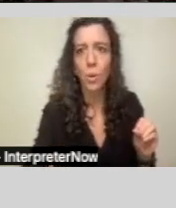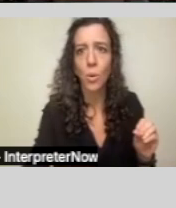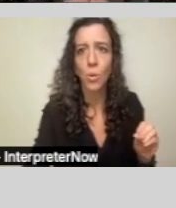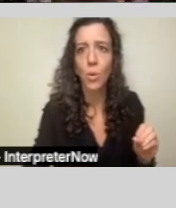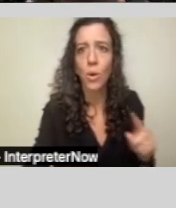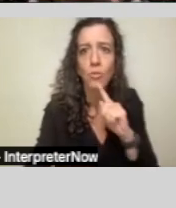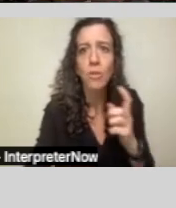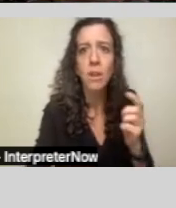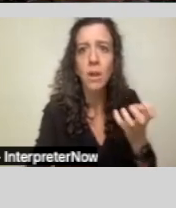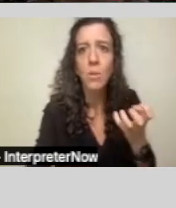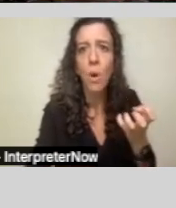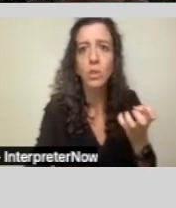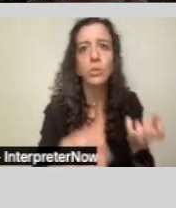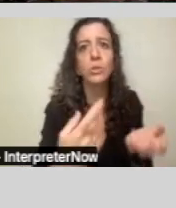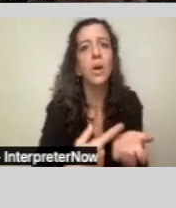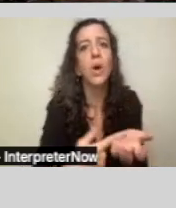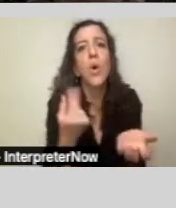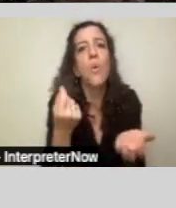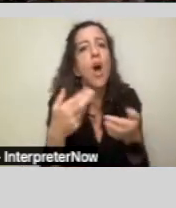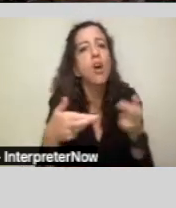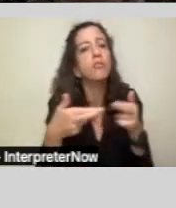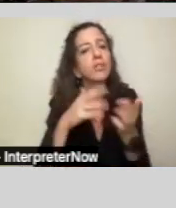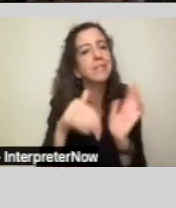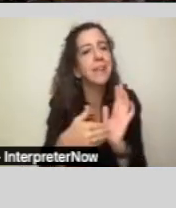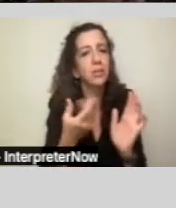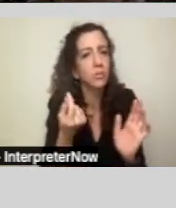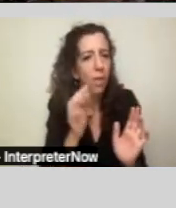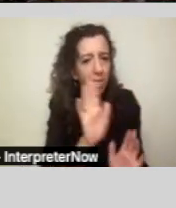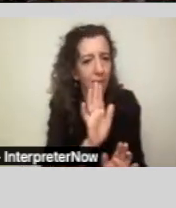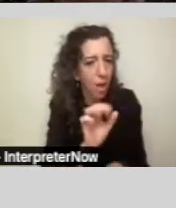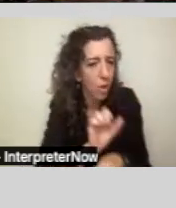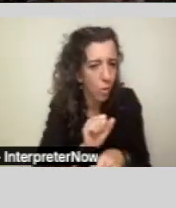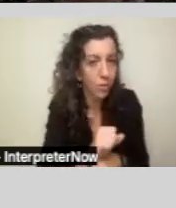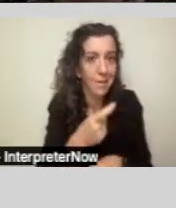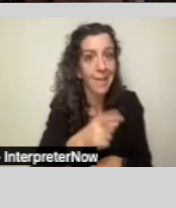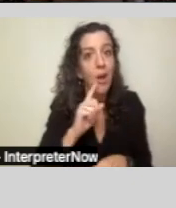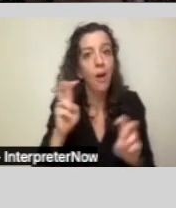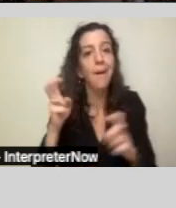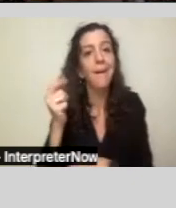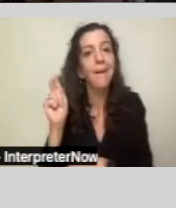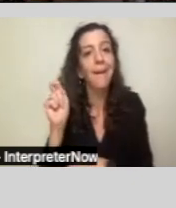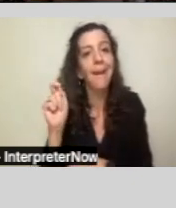Well, the high level, they are gatekeepers, they assess people for Lanterman Act eligibility.